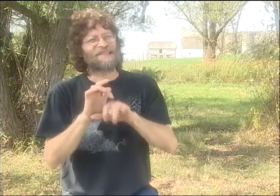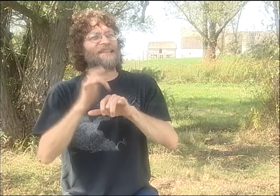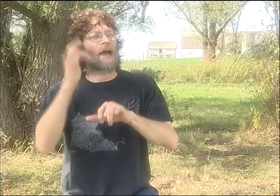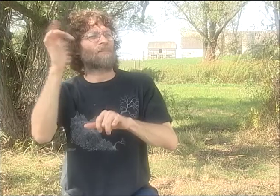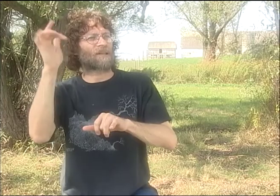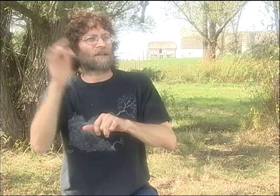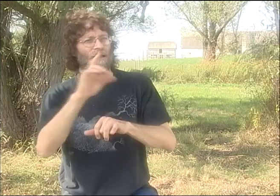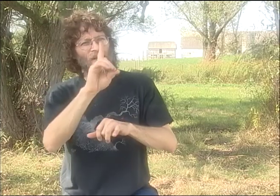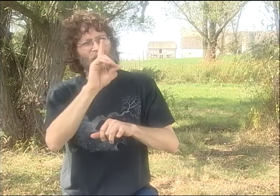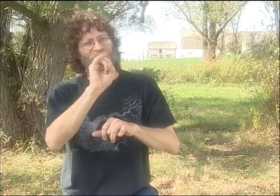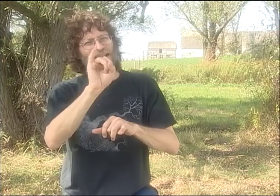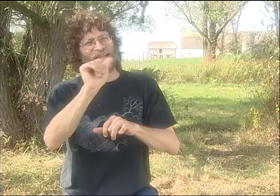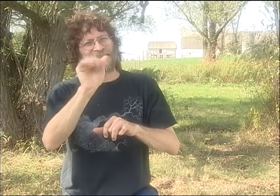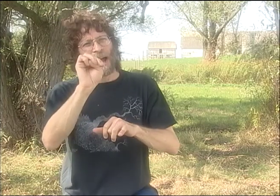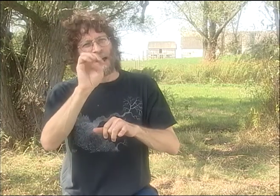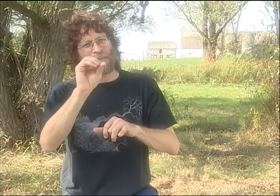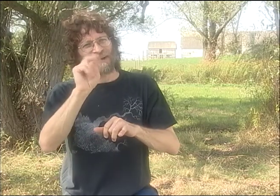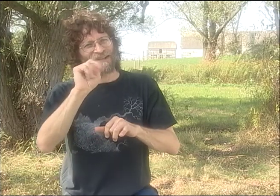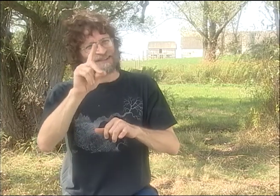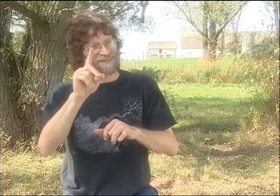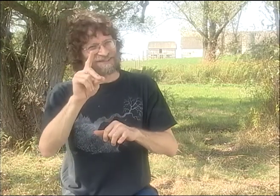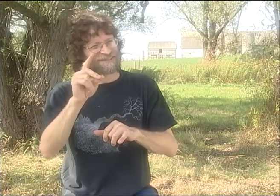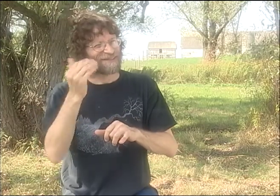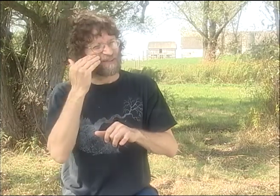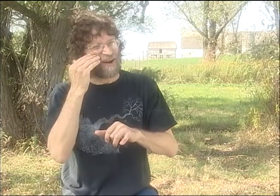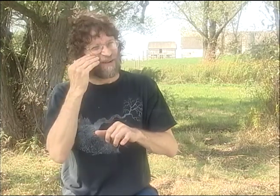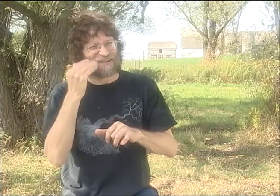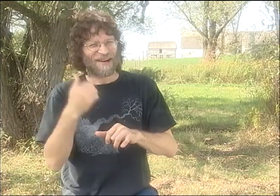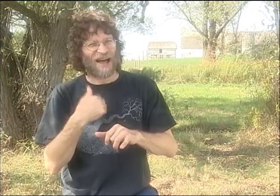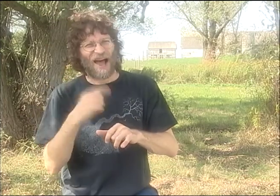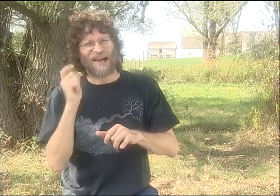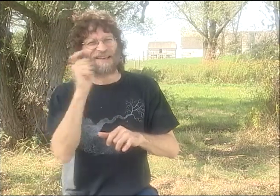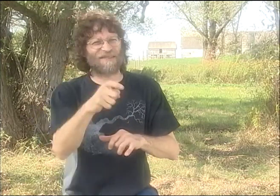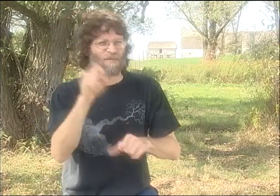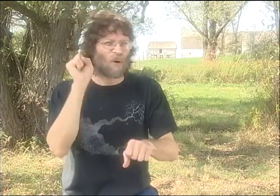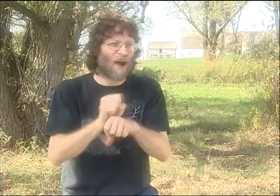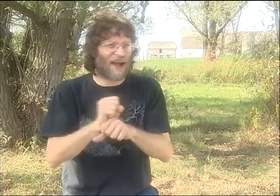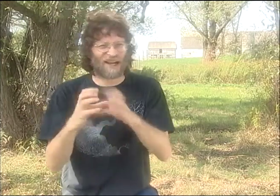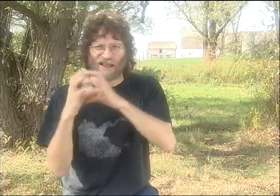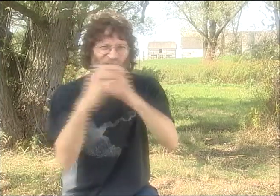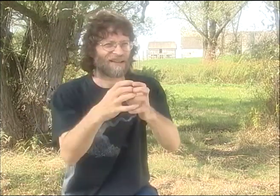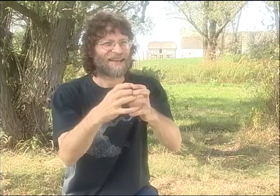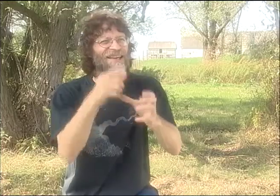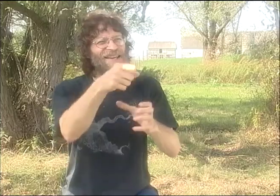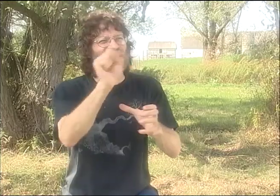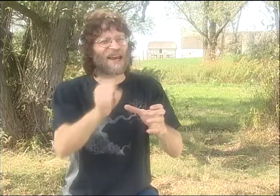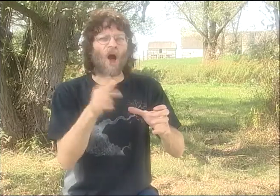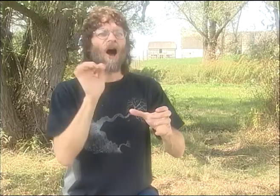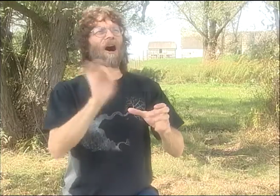IT'S LIKE... YOU KNOW, IT'S LIKE A DIAMOND IN THE ROUGH, IN A SENSE.